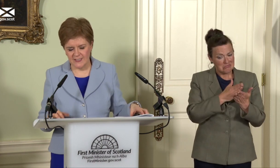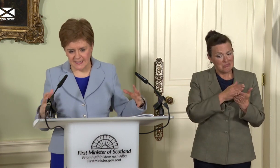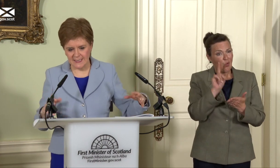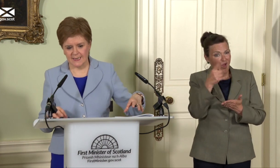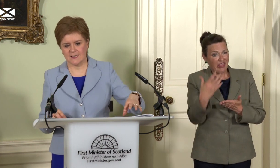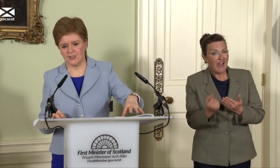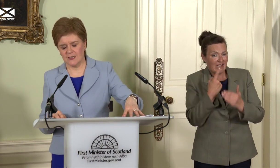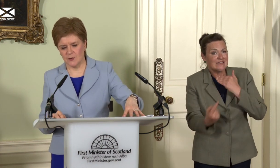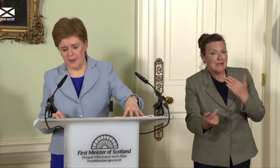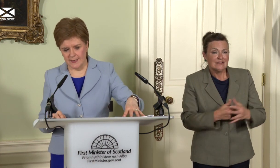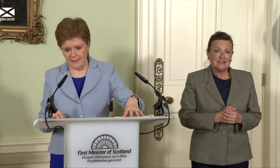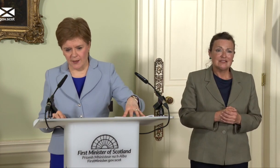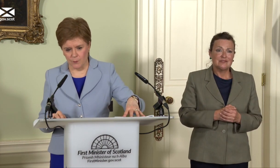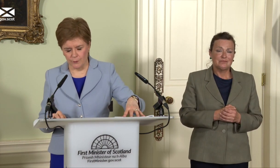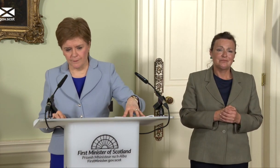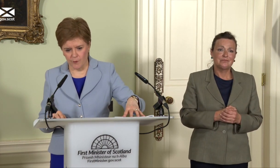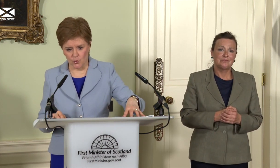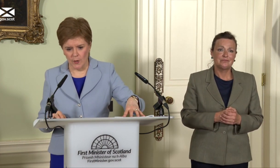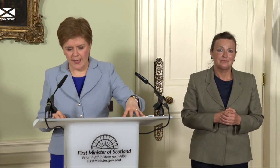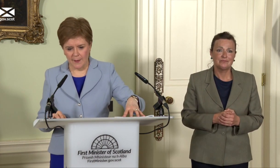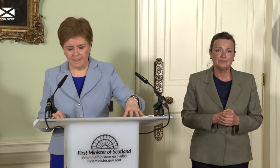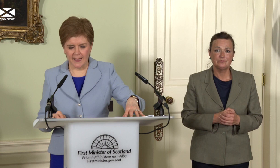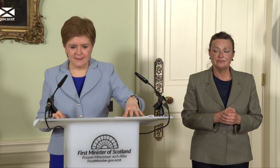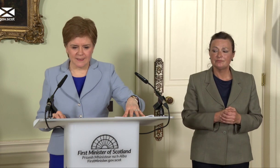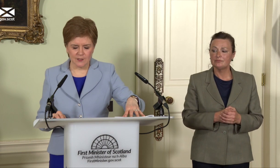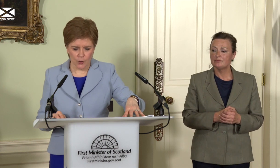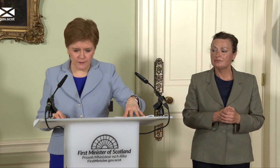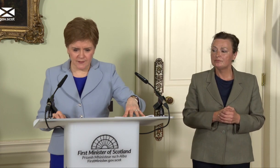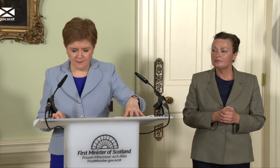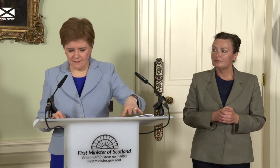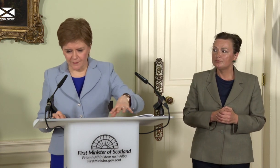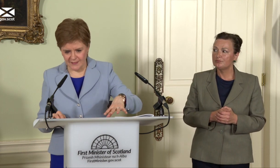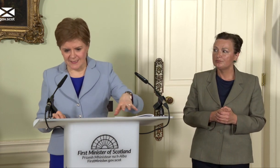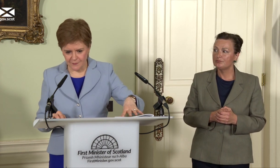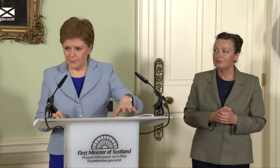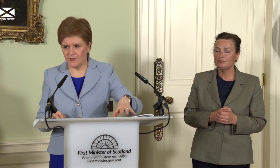scene setter to the debate that will follow. And lots of things are different because we…